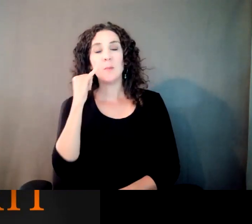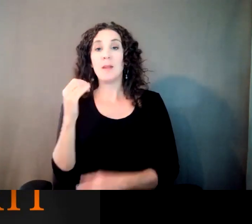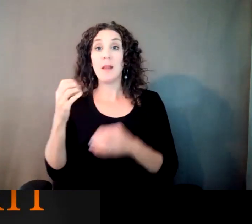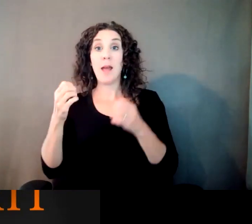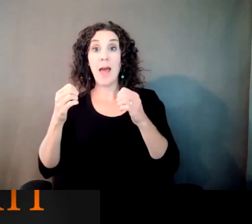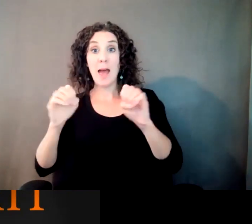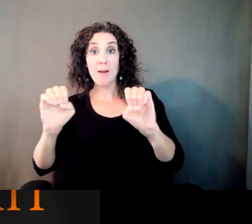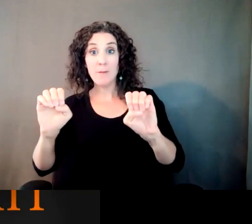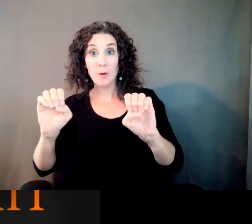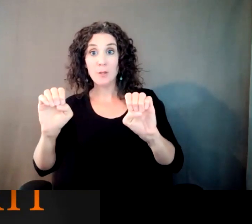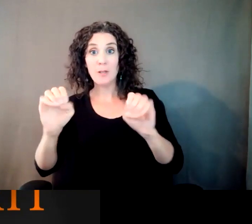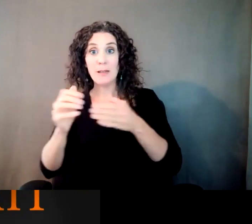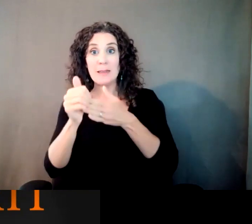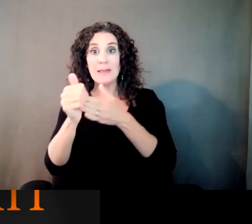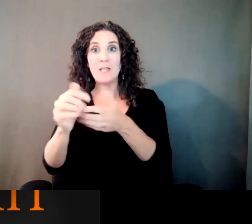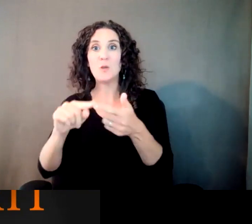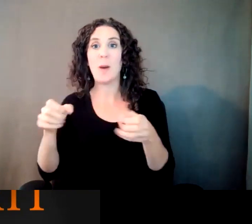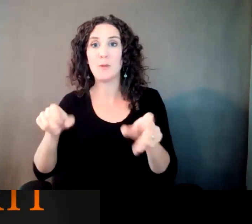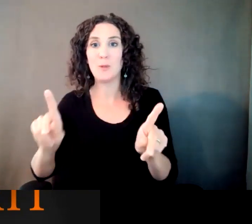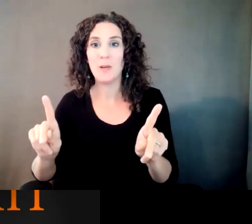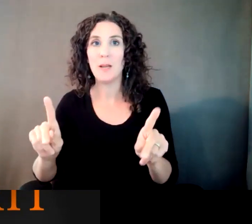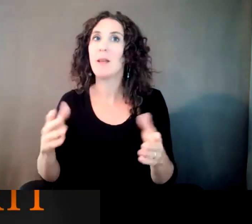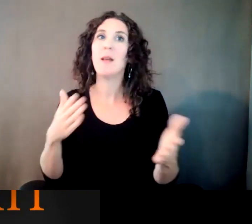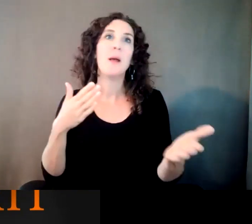You know. And it might not be the opportunity that you